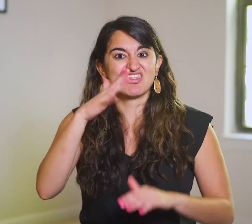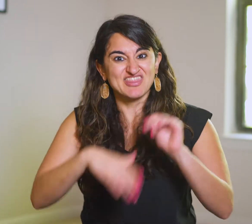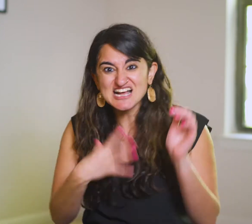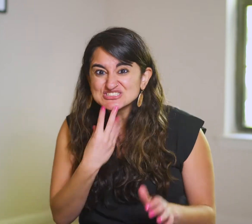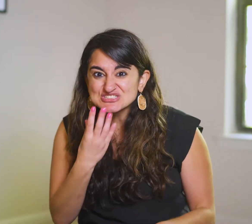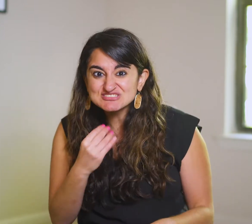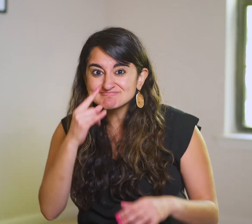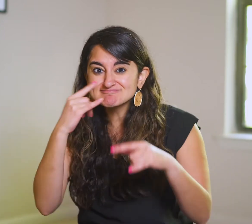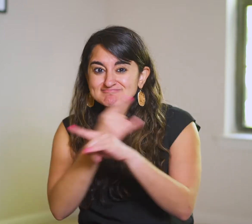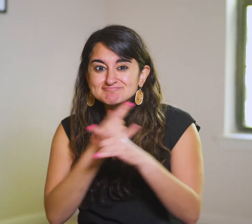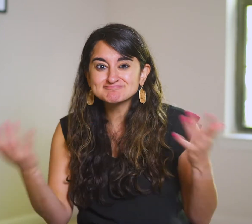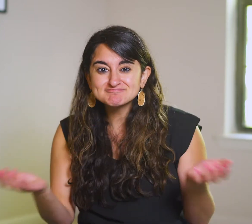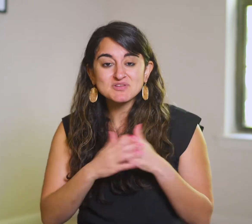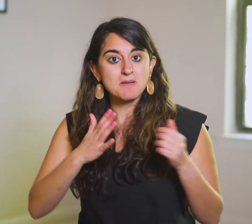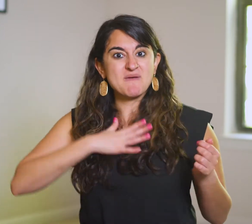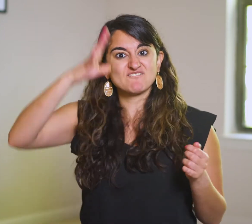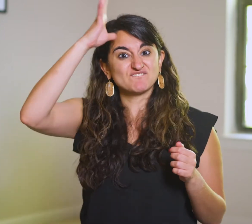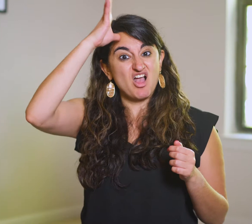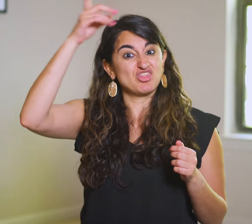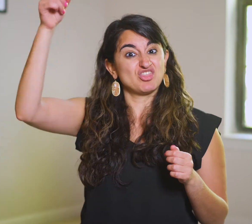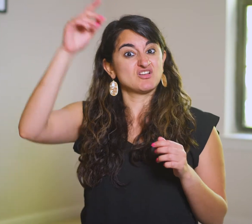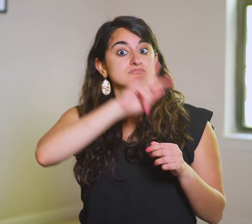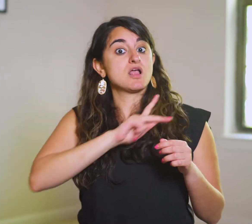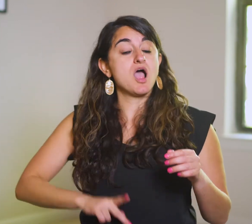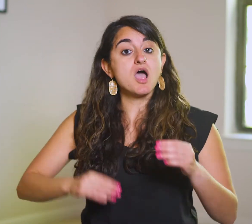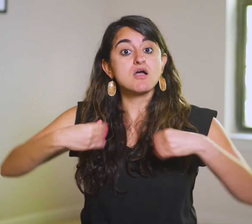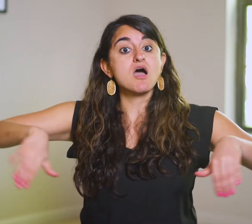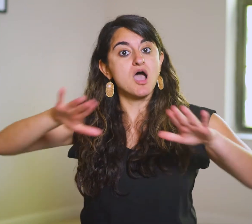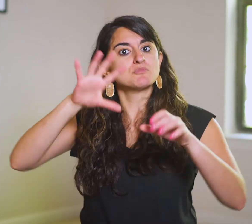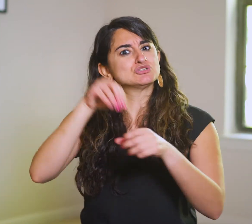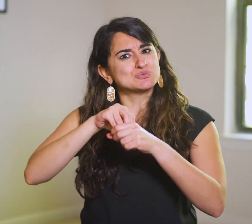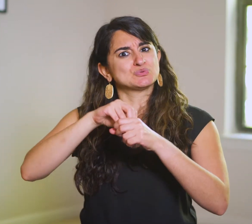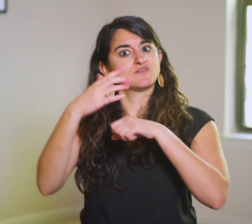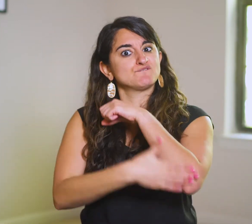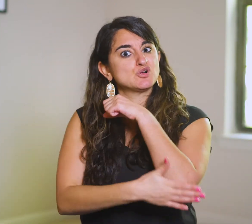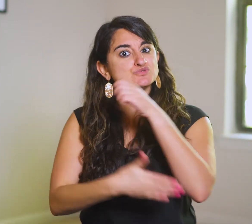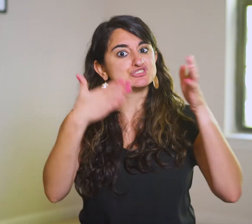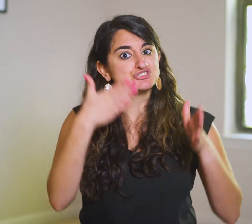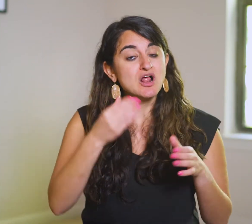than the Jews do. My Father’s Kingdom includes foreigners.